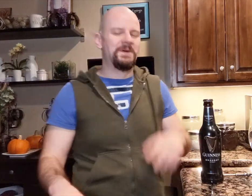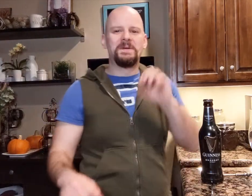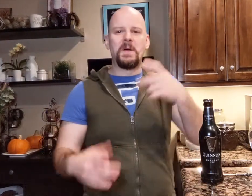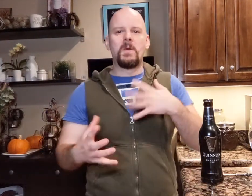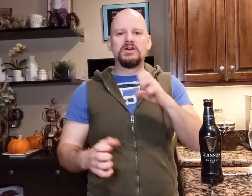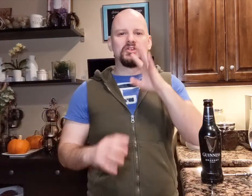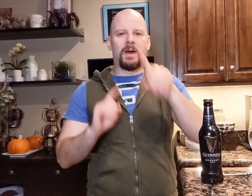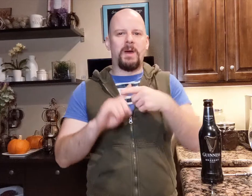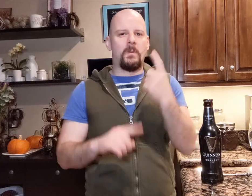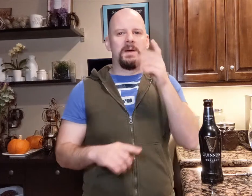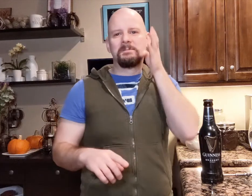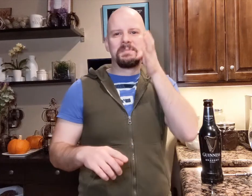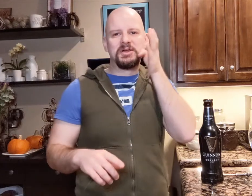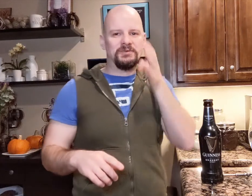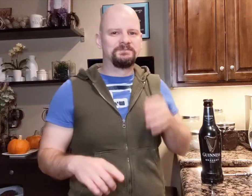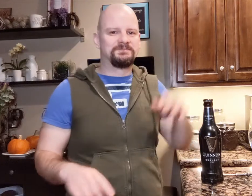Okay, I want to talk about one beer.